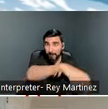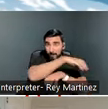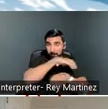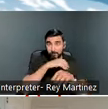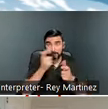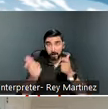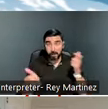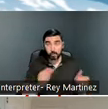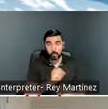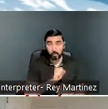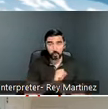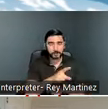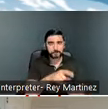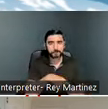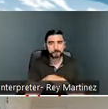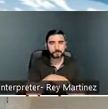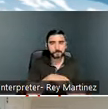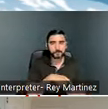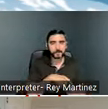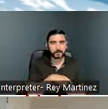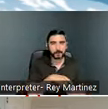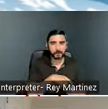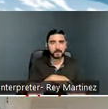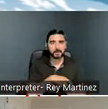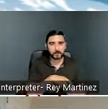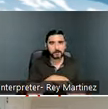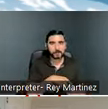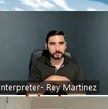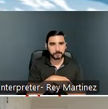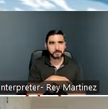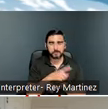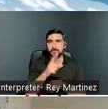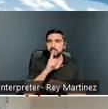of the partners that we connected with. A big, I think, important fact here is that